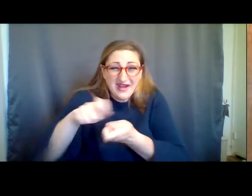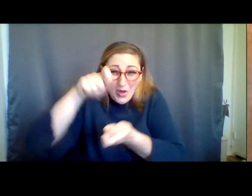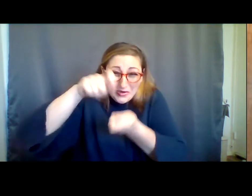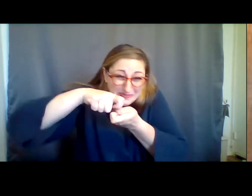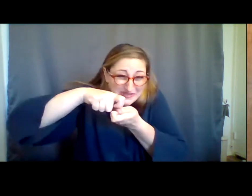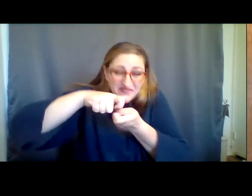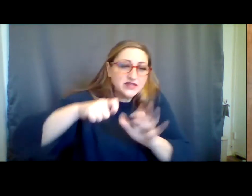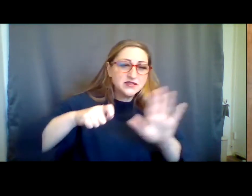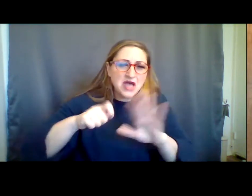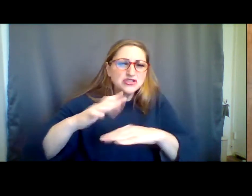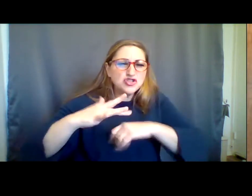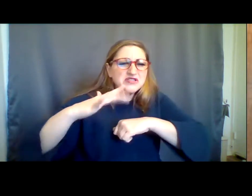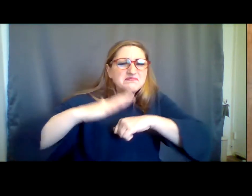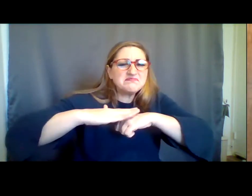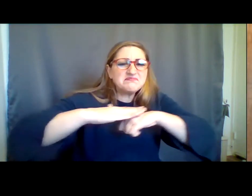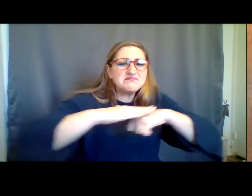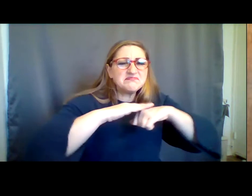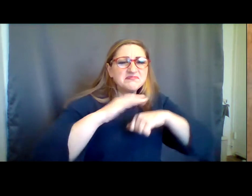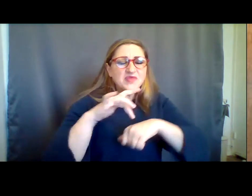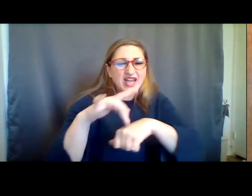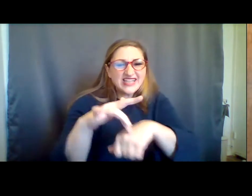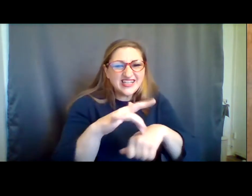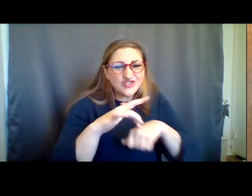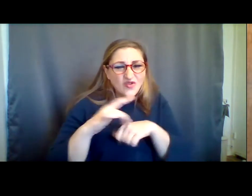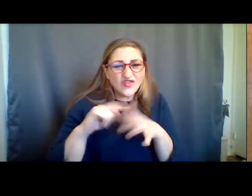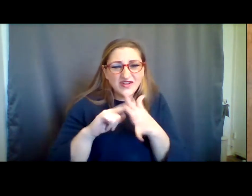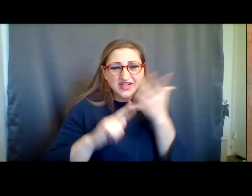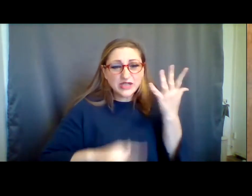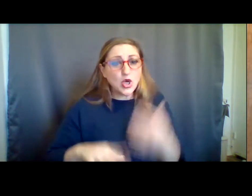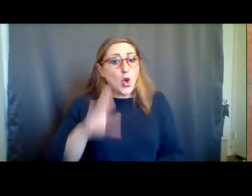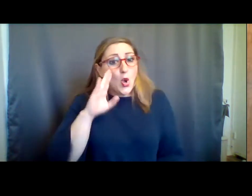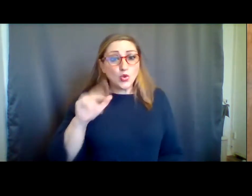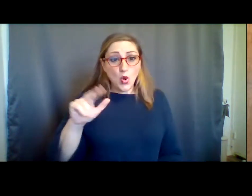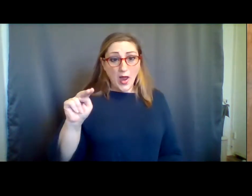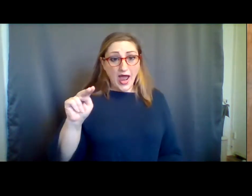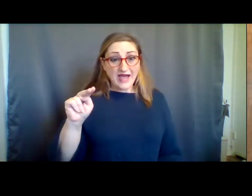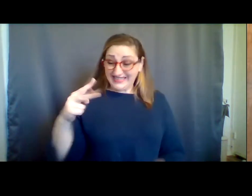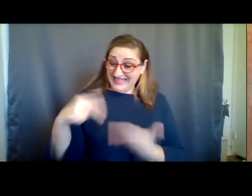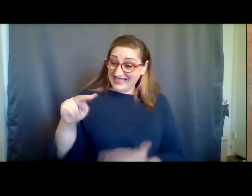s. I'll note, also, from the top that Dance/NYC provides this website for general